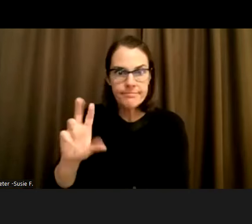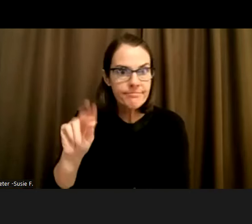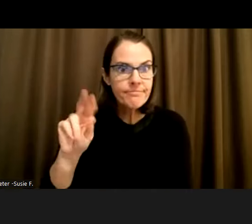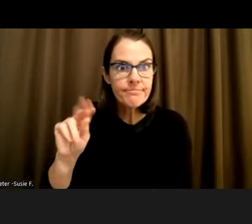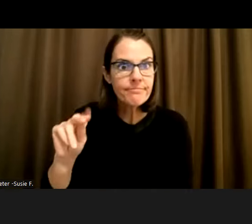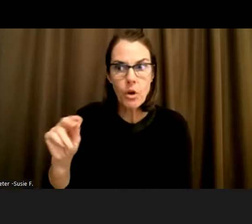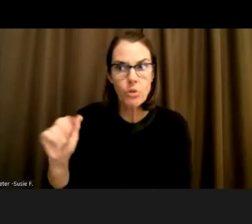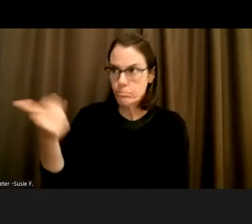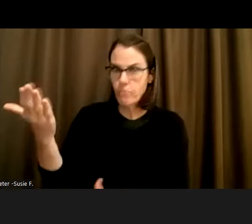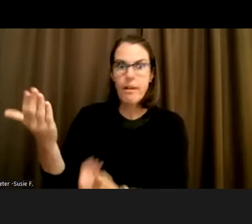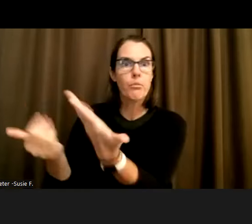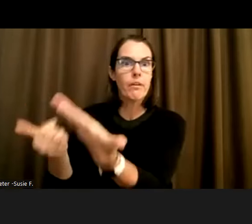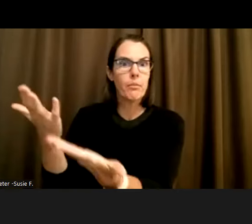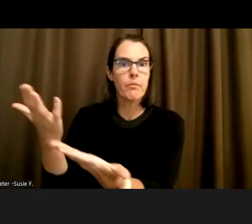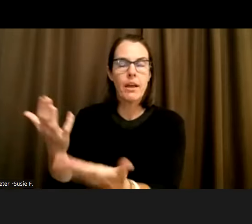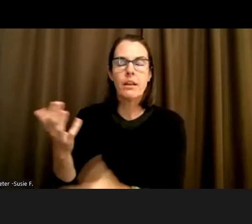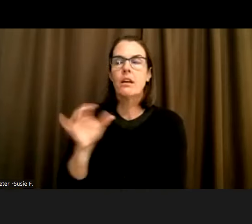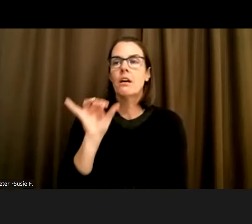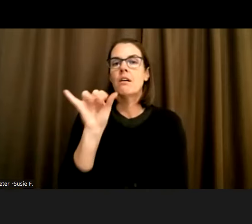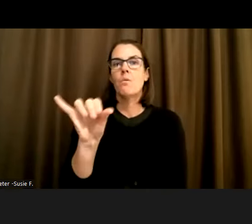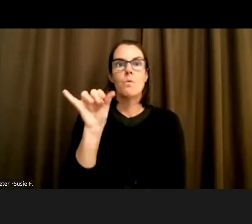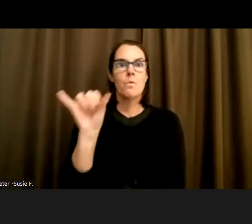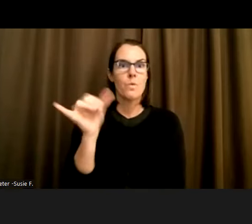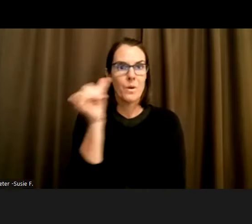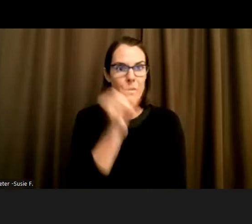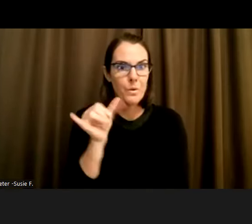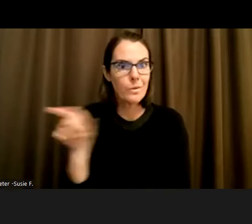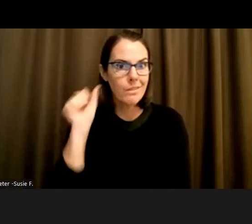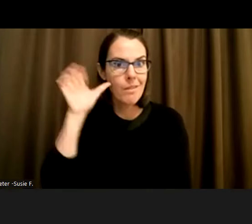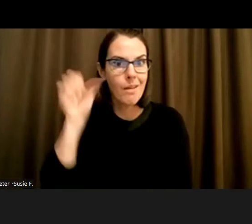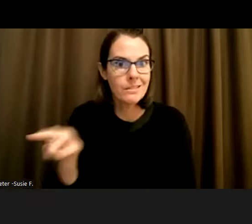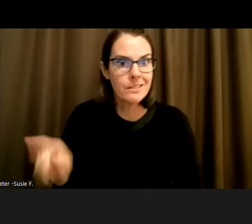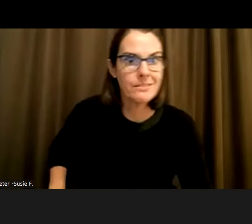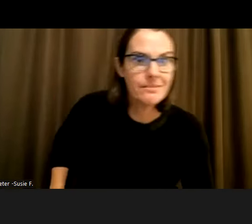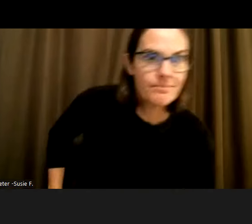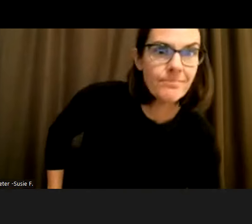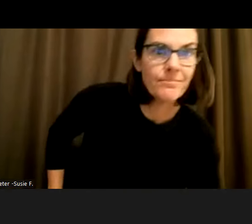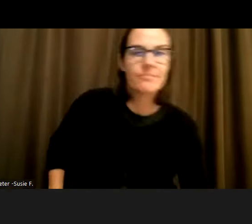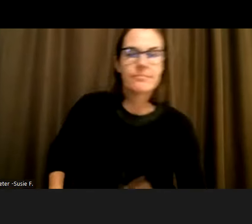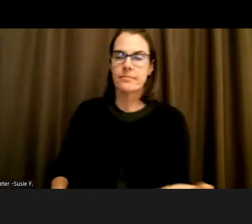It was such a lesson of what could be from the spirit of especially the ADA,